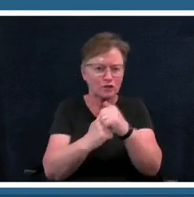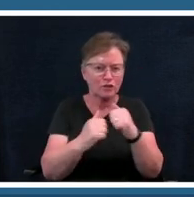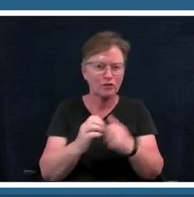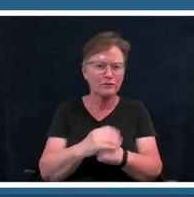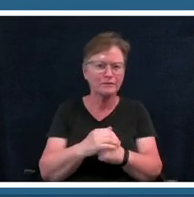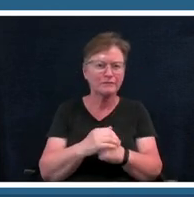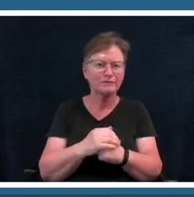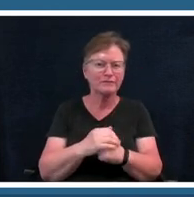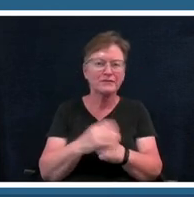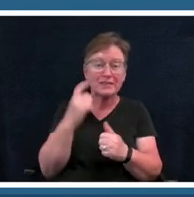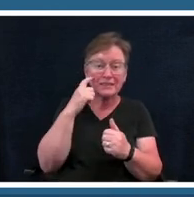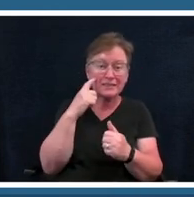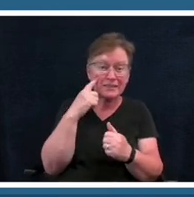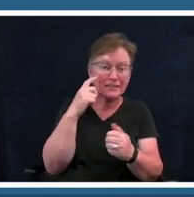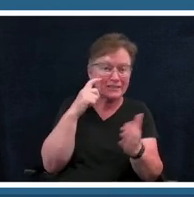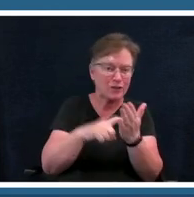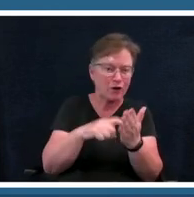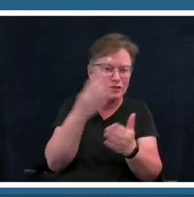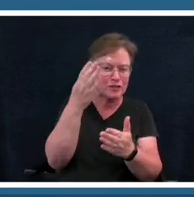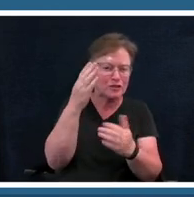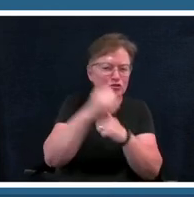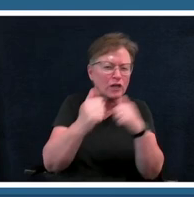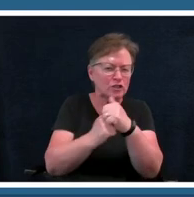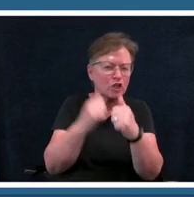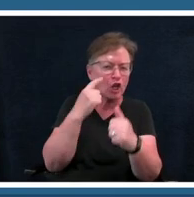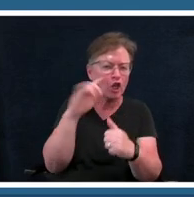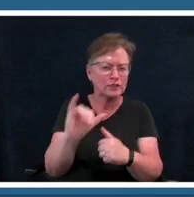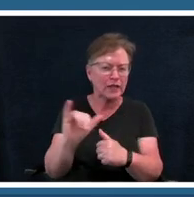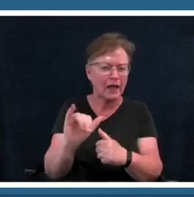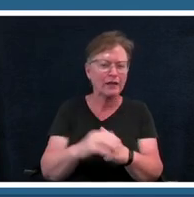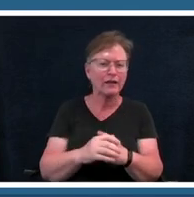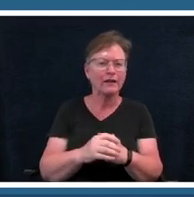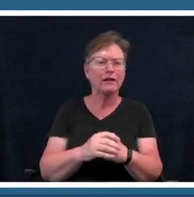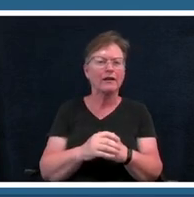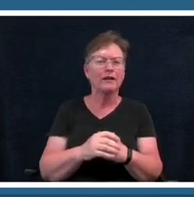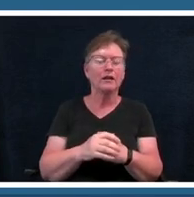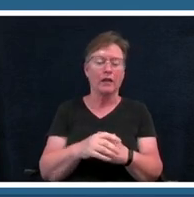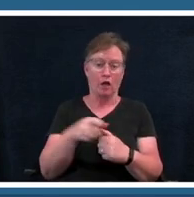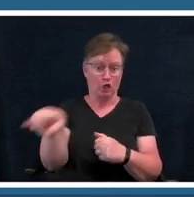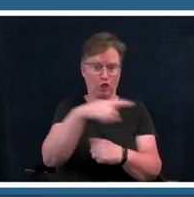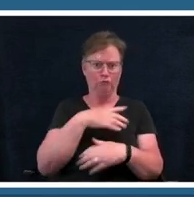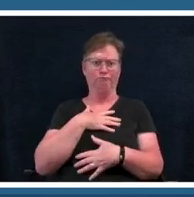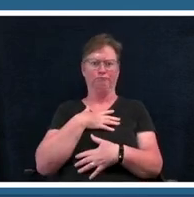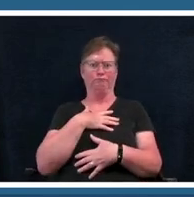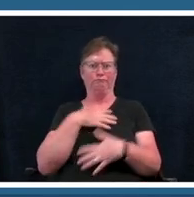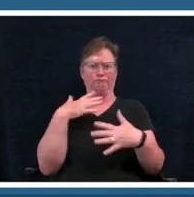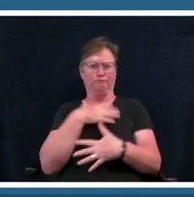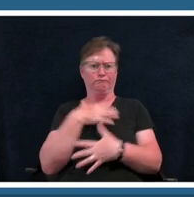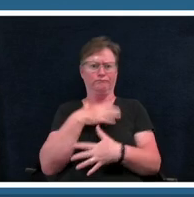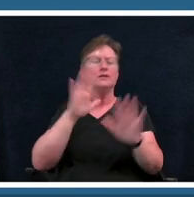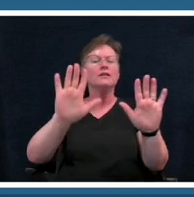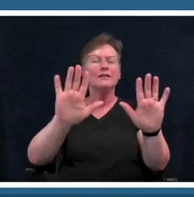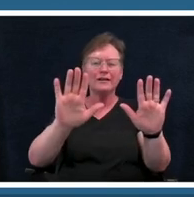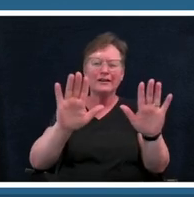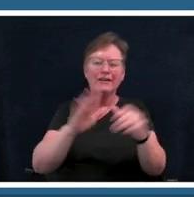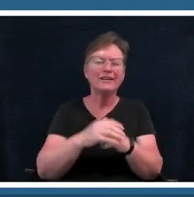this is the 12 bar blue structure now i don't want this to intimidate anybody